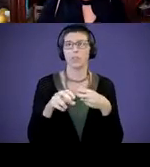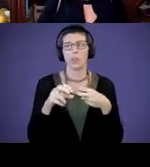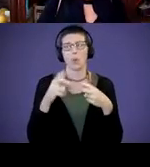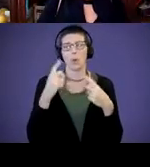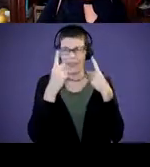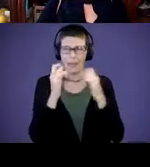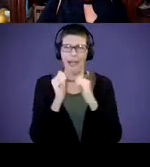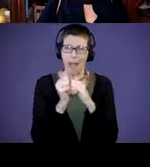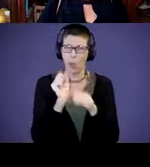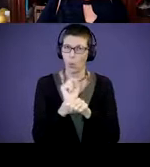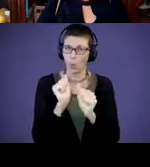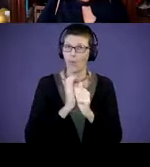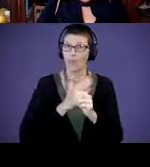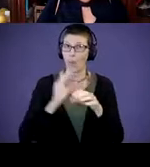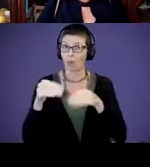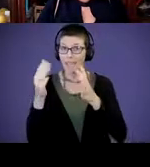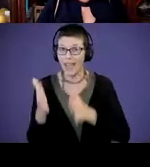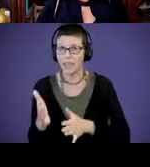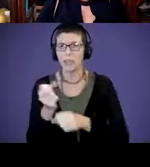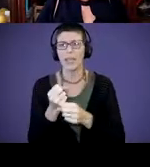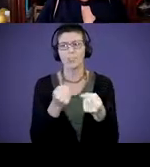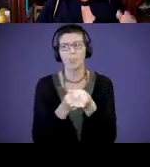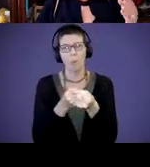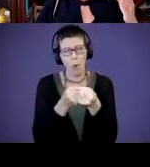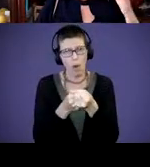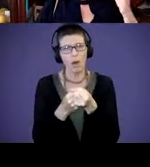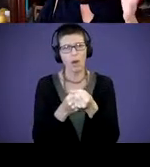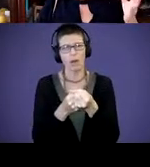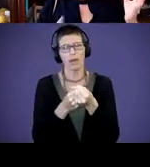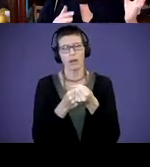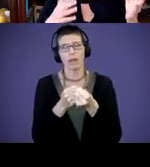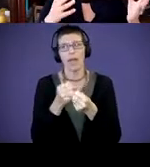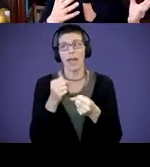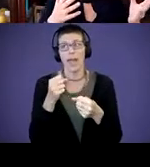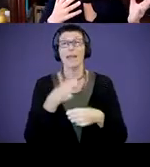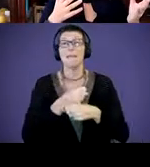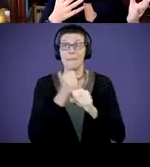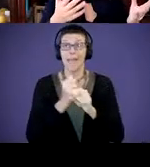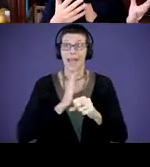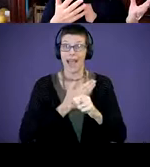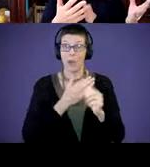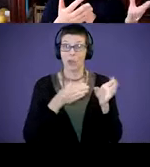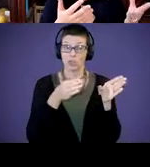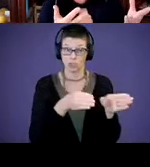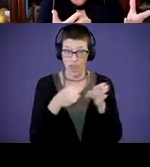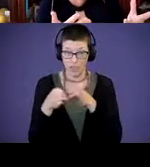our providers to get some support on that and make the strategies that we were using and even